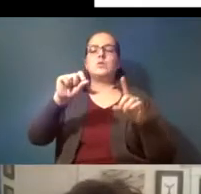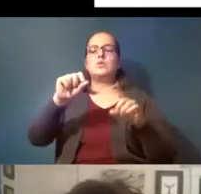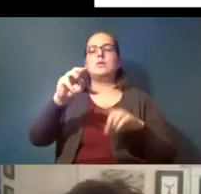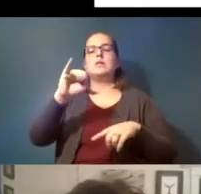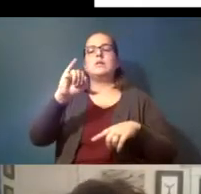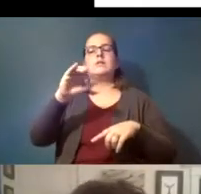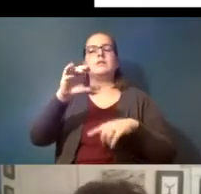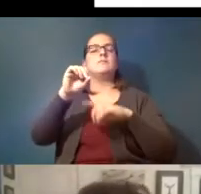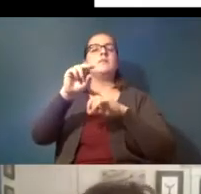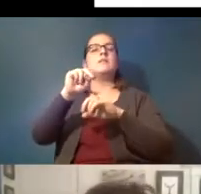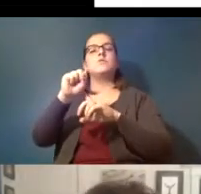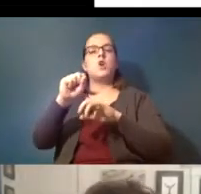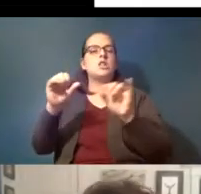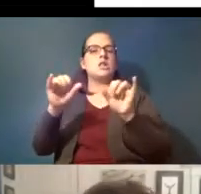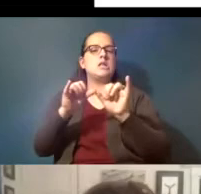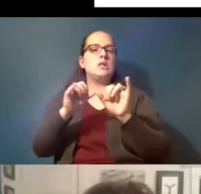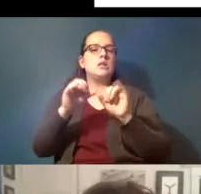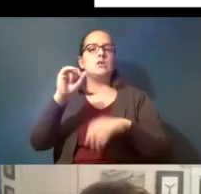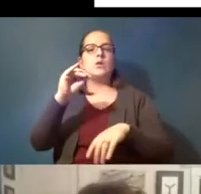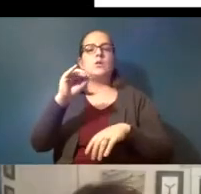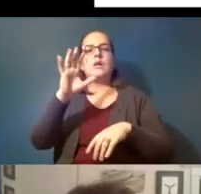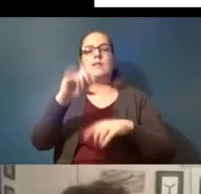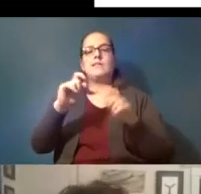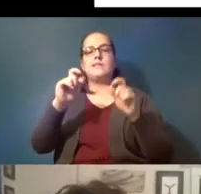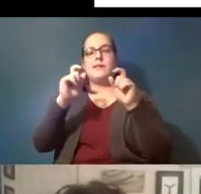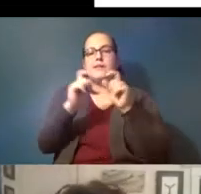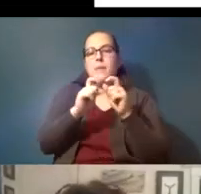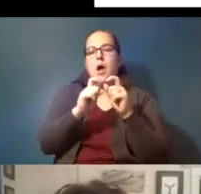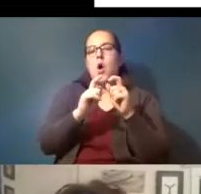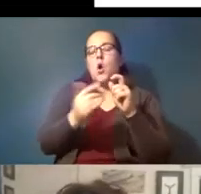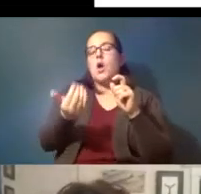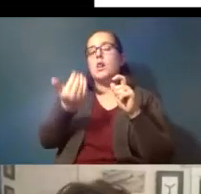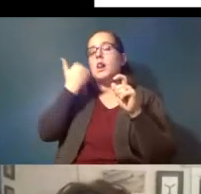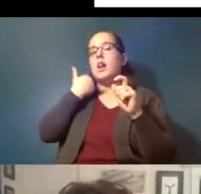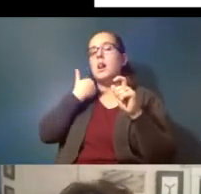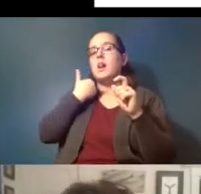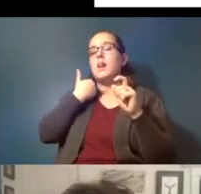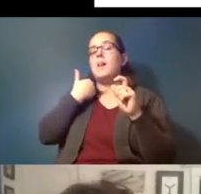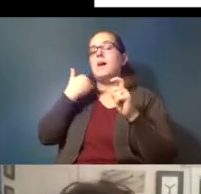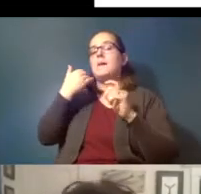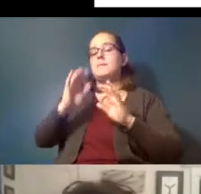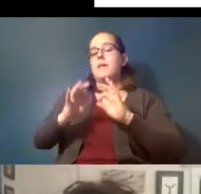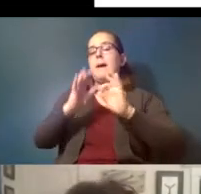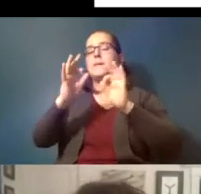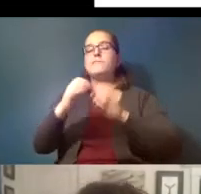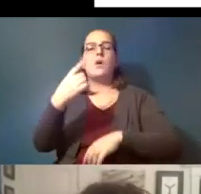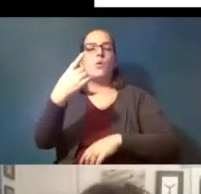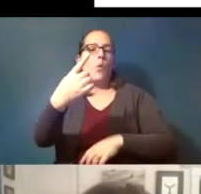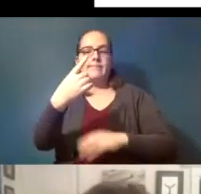and so this small protozoan ingests the particles it's single celled and then this